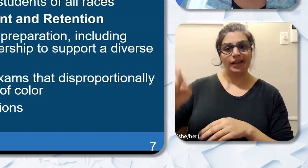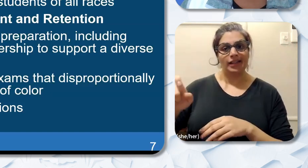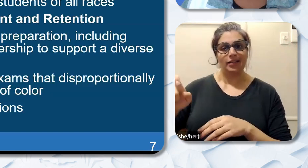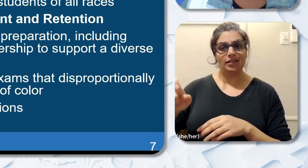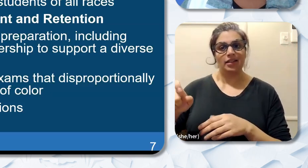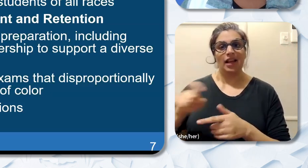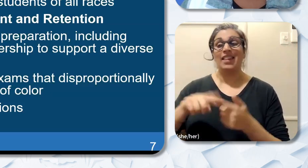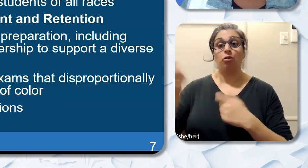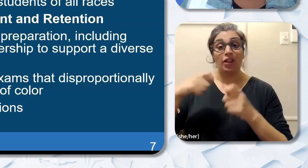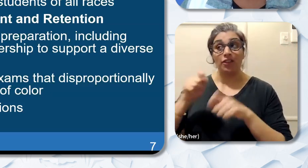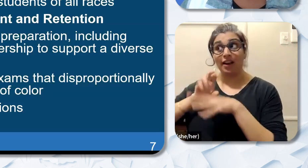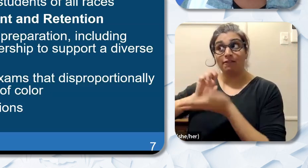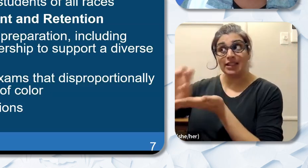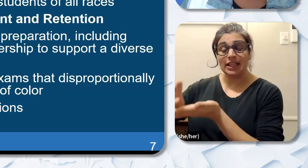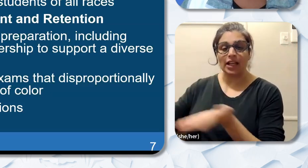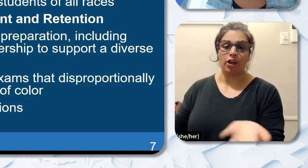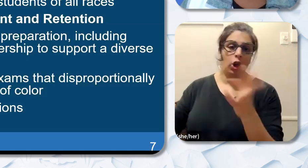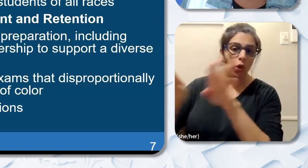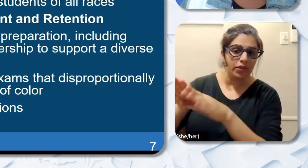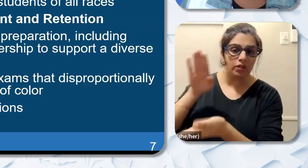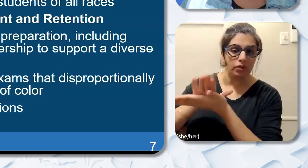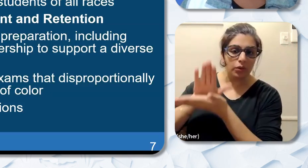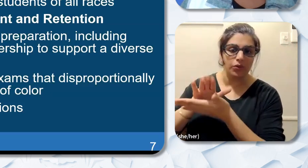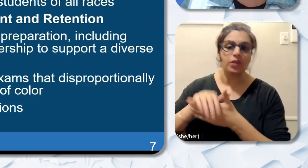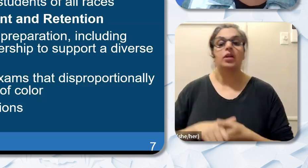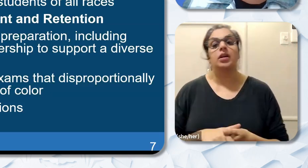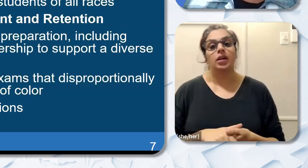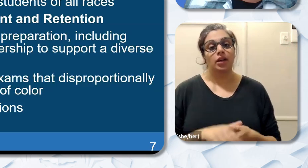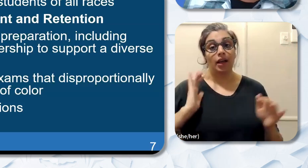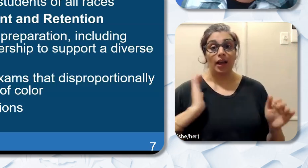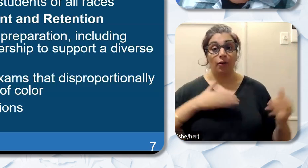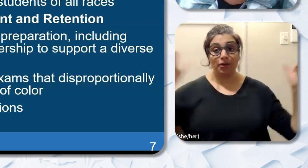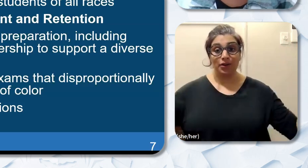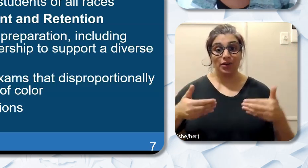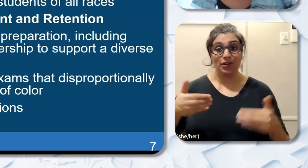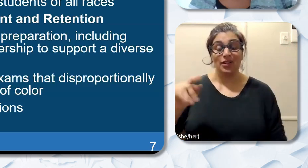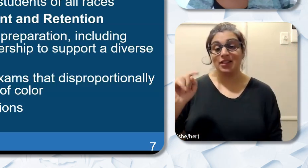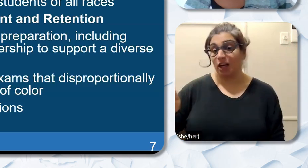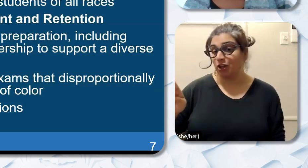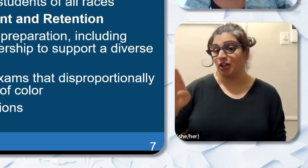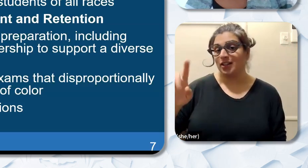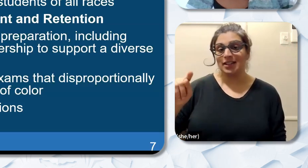rather than investing in improvements. Our guest speaker Dr. Taisha Stewart will expand on this